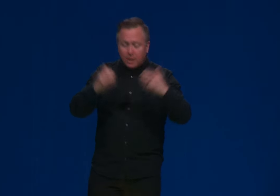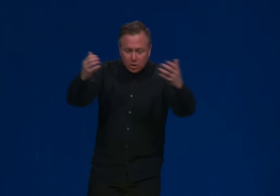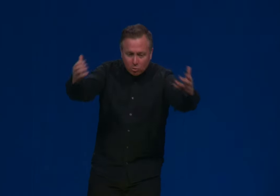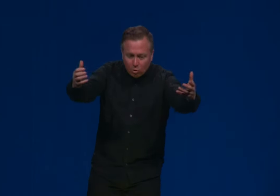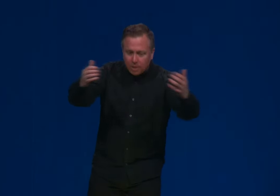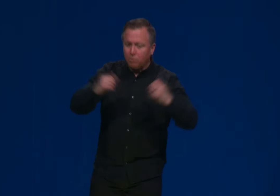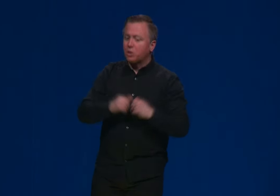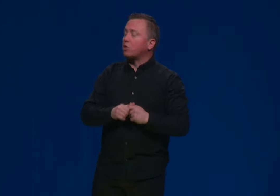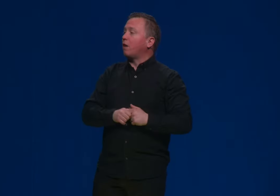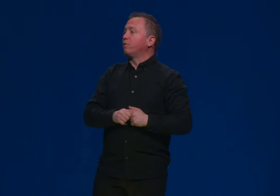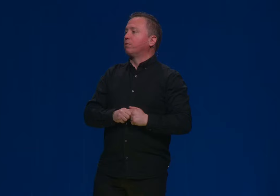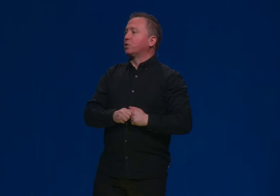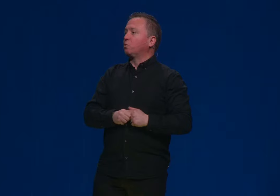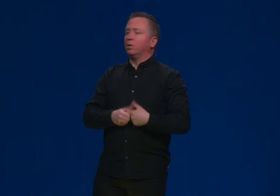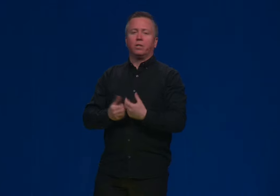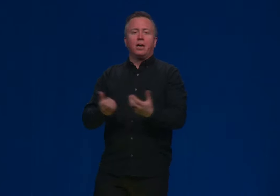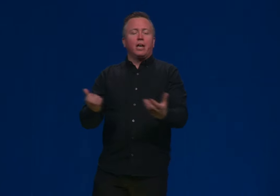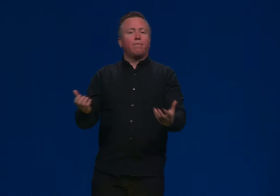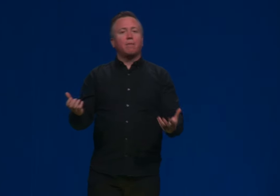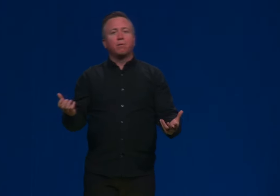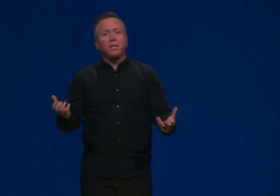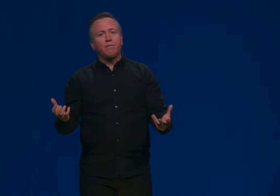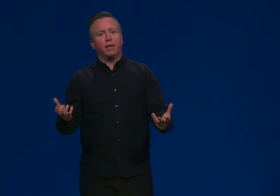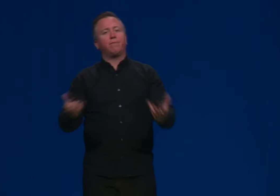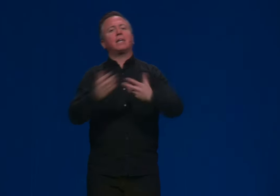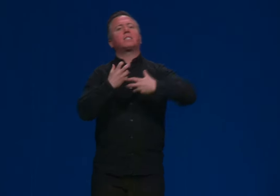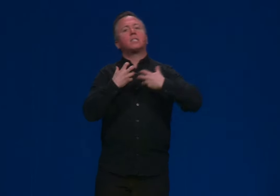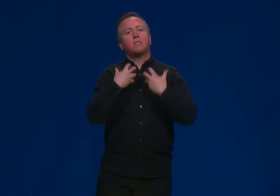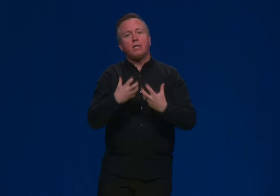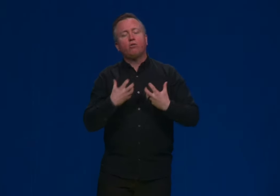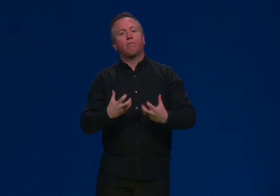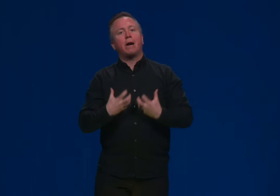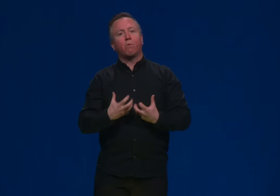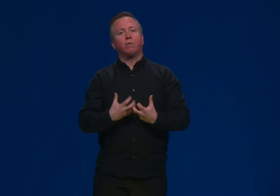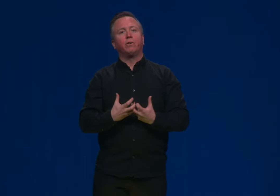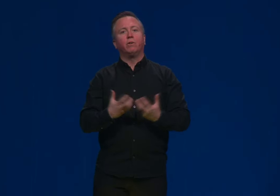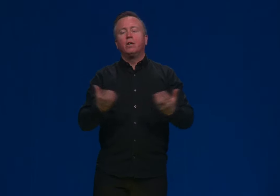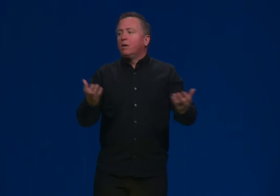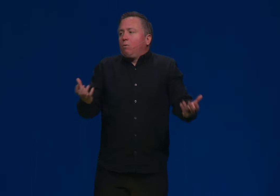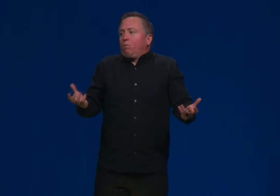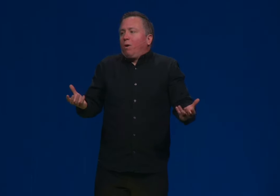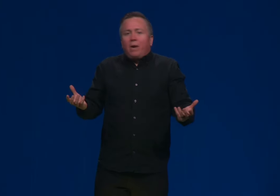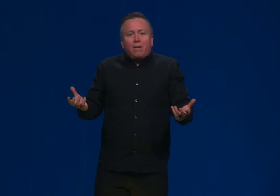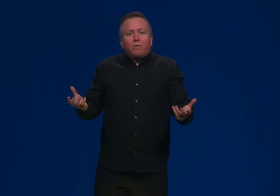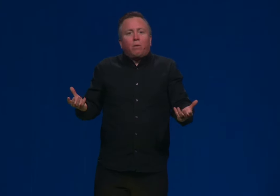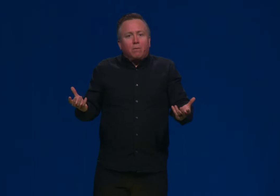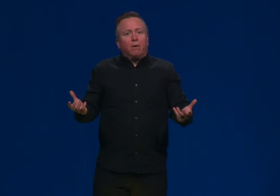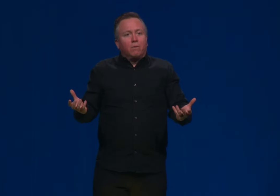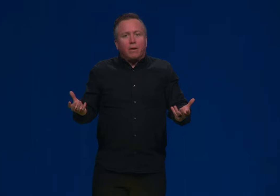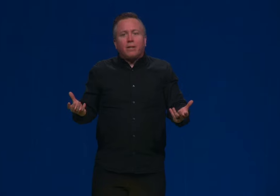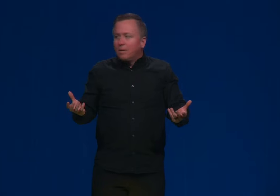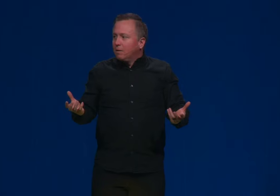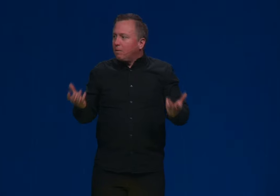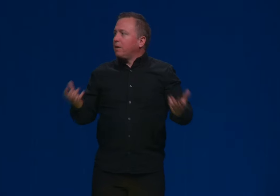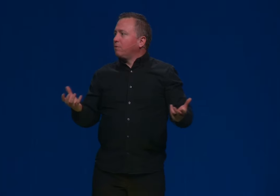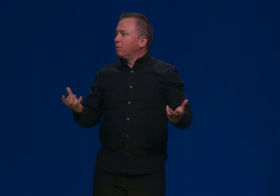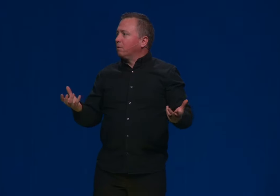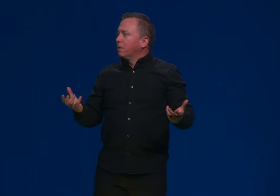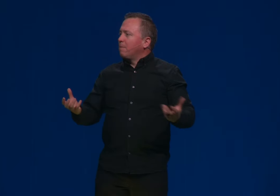He's the one who's sovereign over this world. And if I believe that, that's the center of my worldview, And if I believe that's the center of my worldview, what do I have to worry about? what do I have to worry about? Right. What I have to worry about.